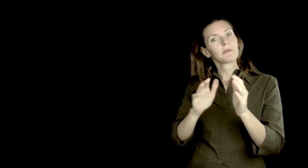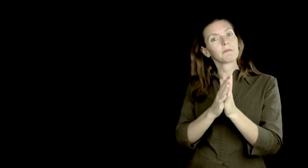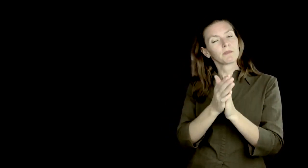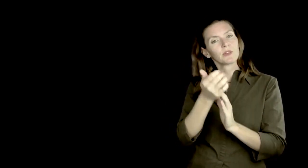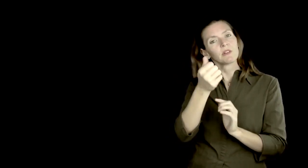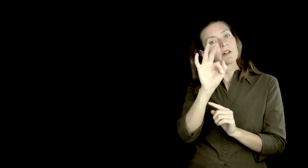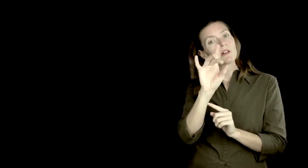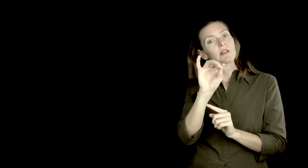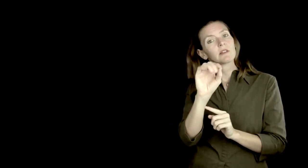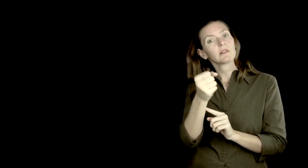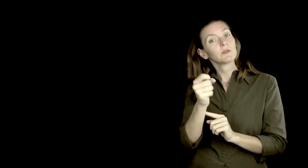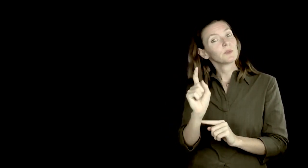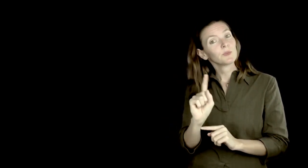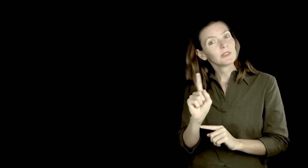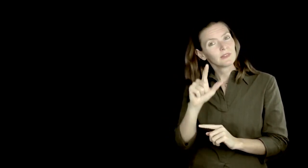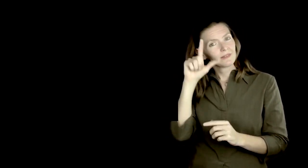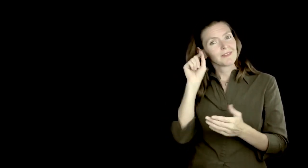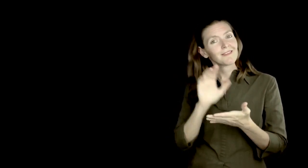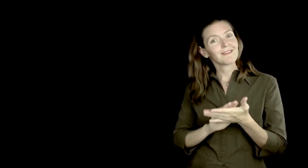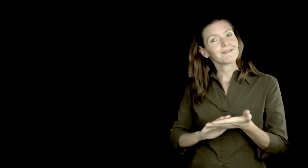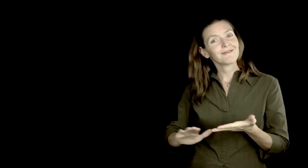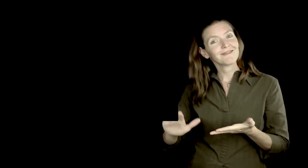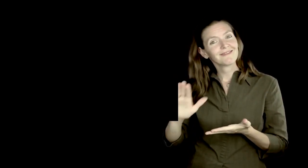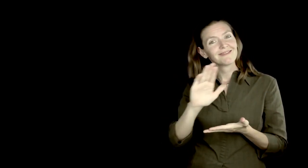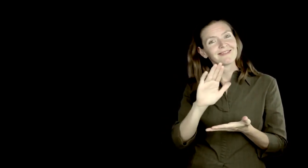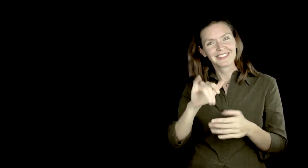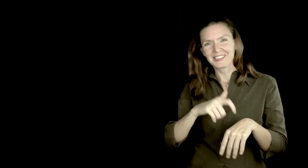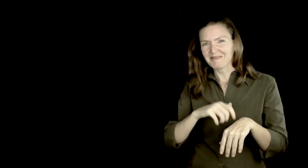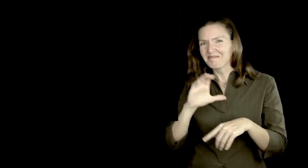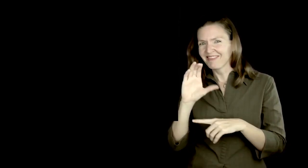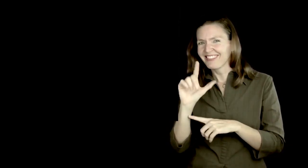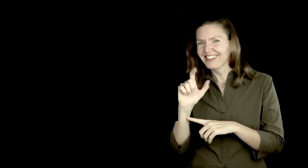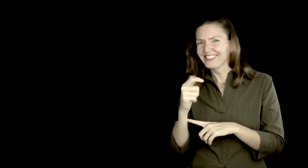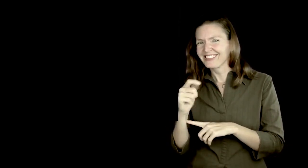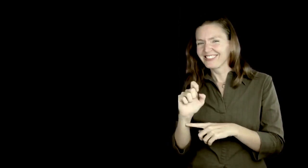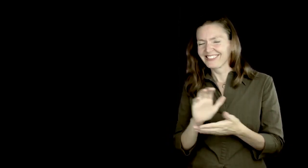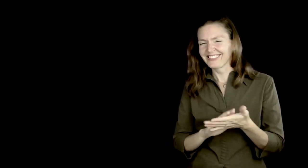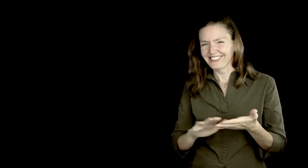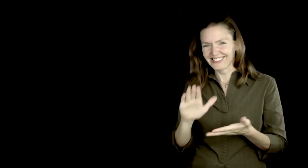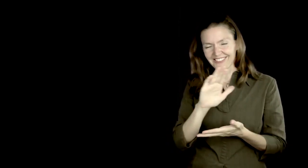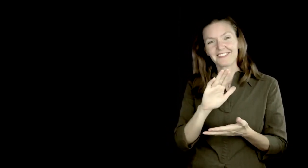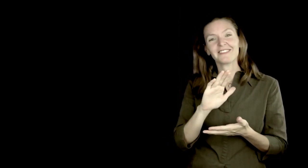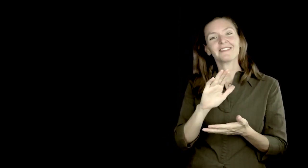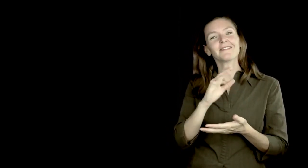being required reading in their classes during the 1980s at Gallaudet College - when it was a college.